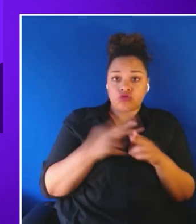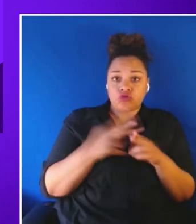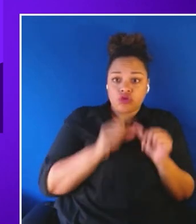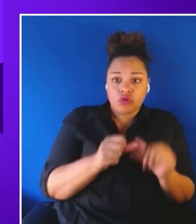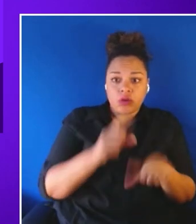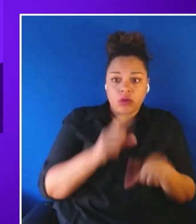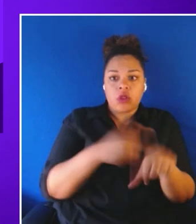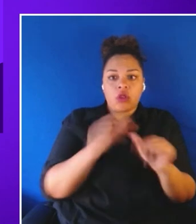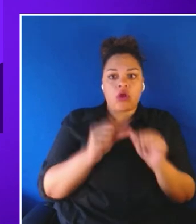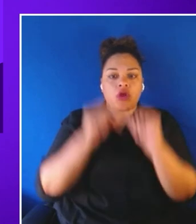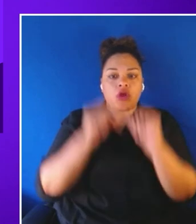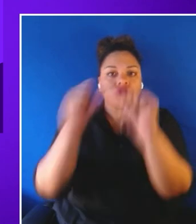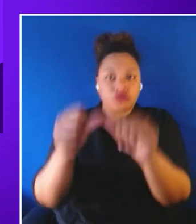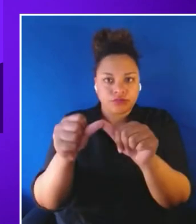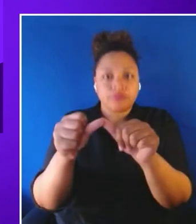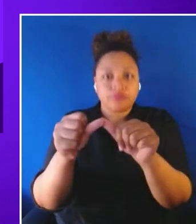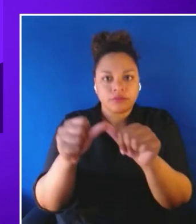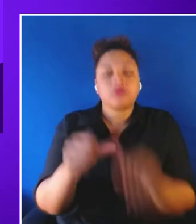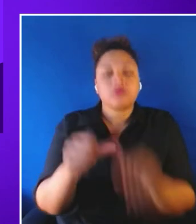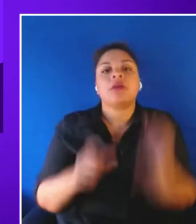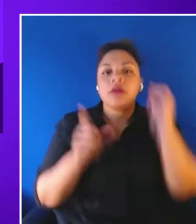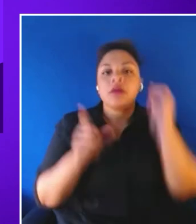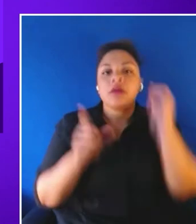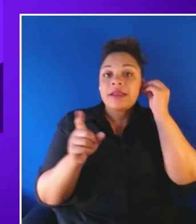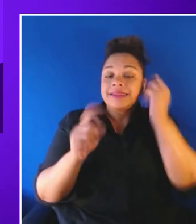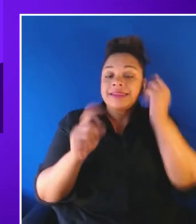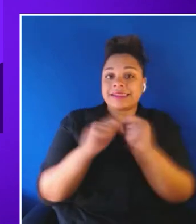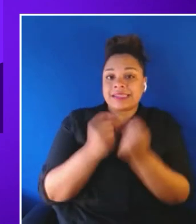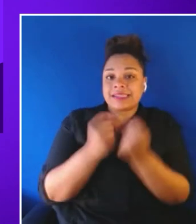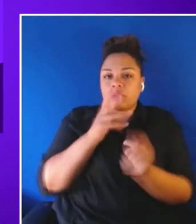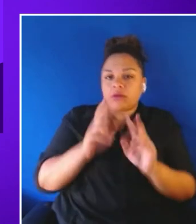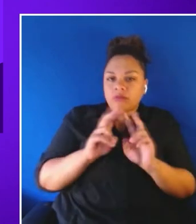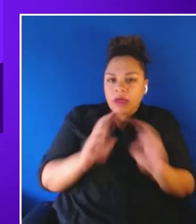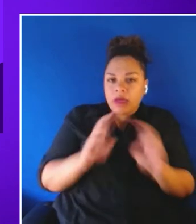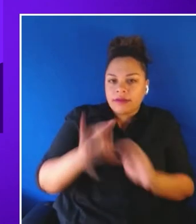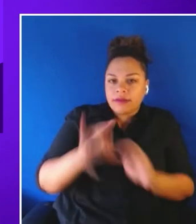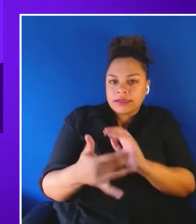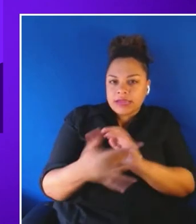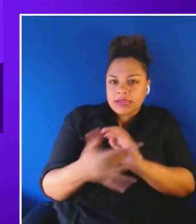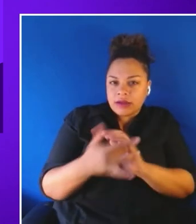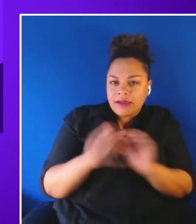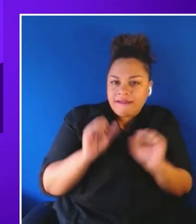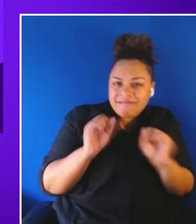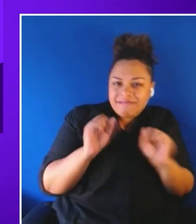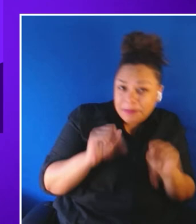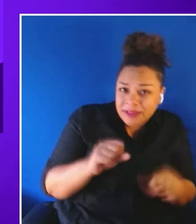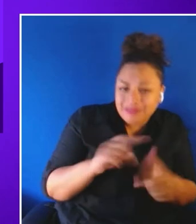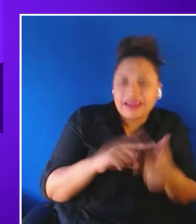the engineering team evaluates the technical feasibility and scope and prioritization is